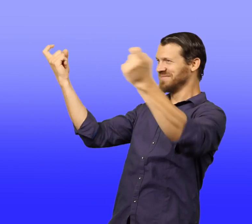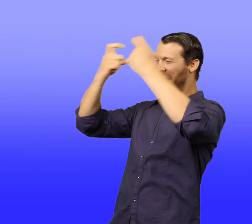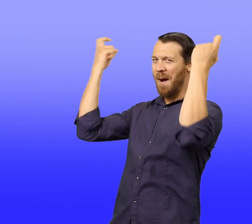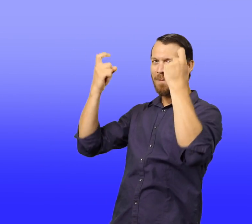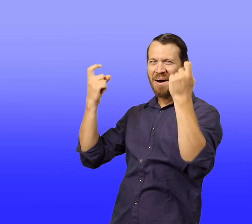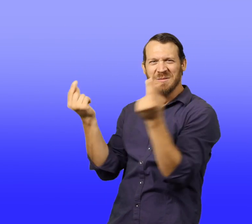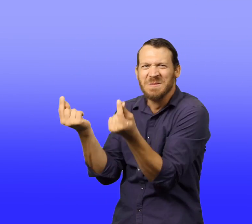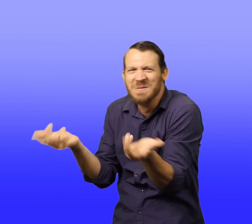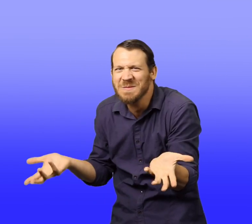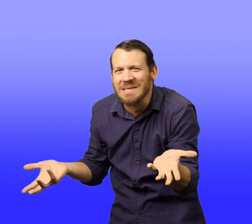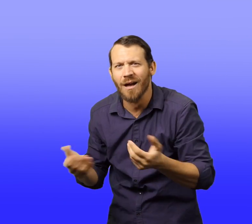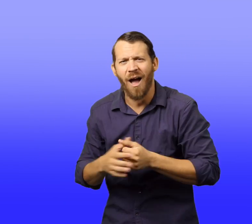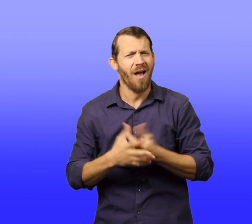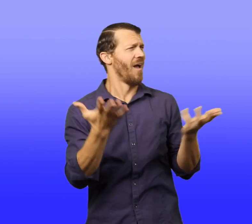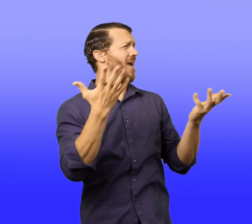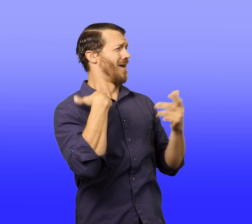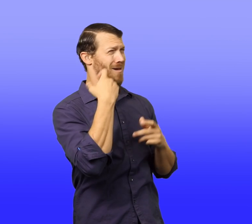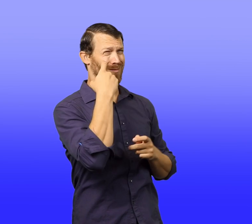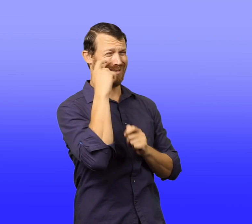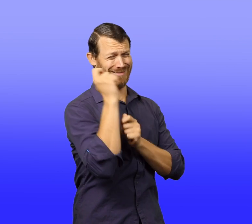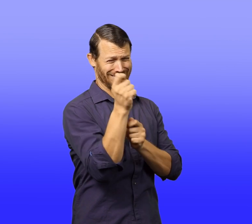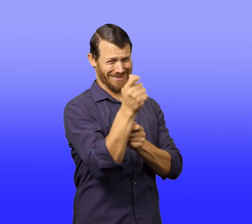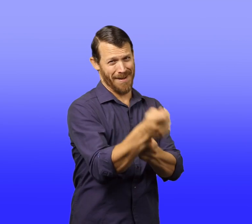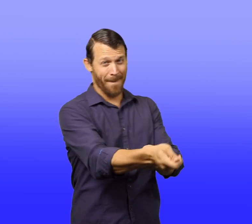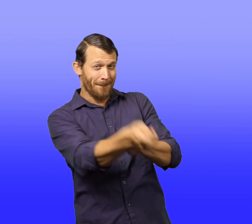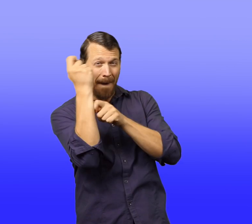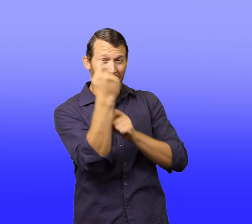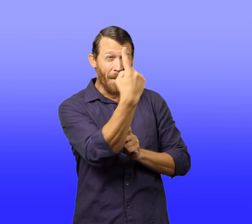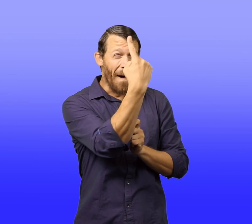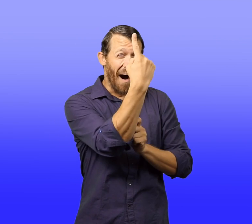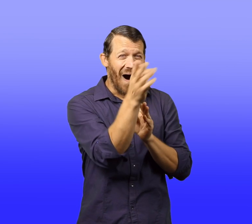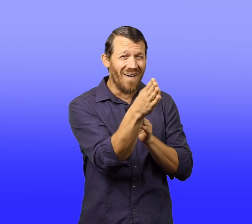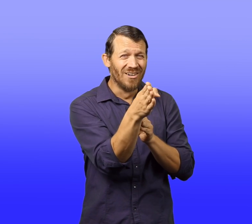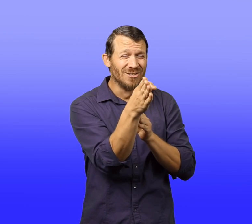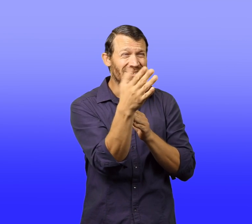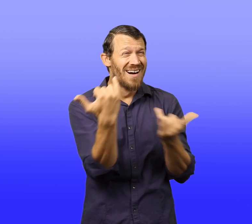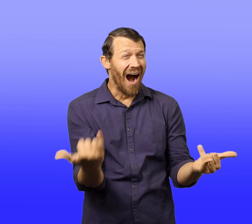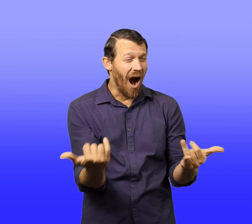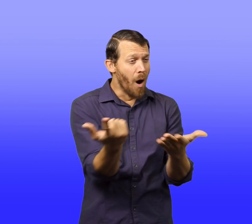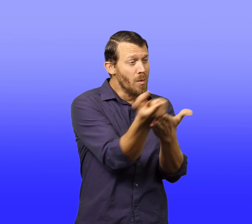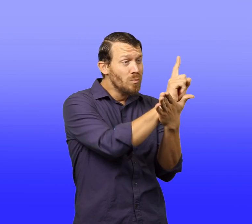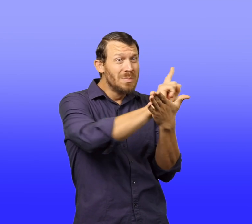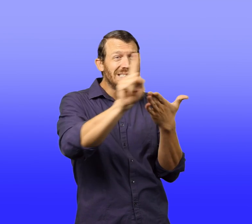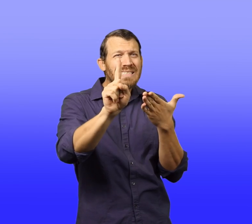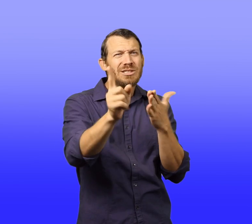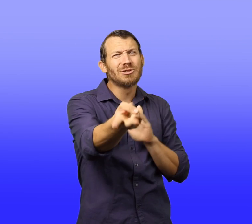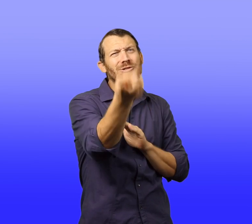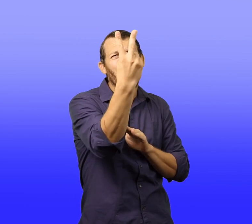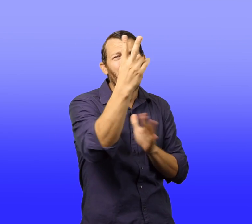he asked. "We just caught a fish," one of them yelled back." Our second one this week."